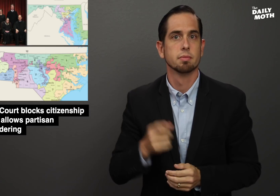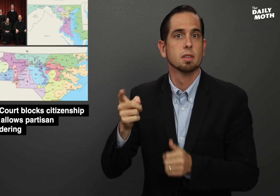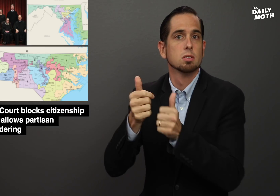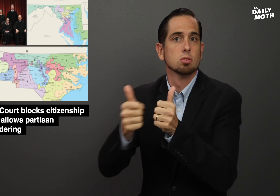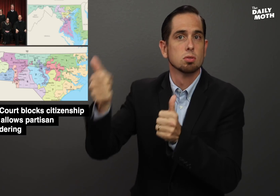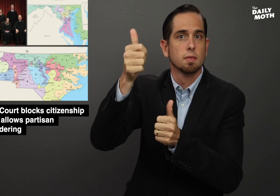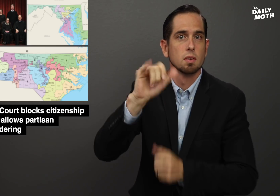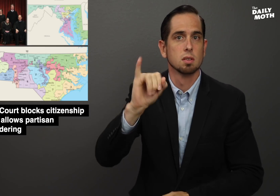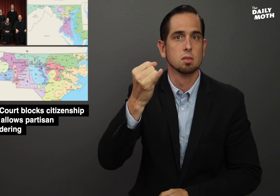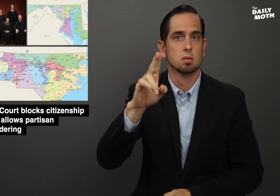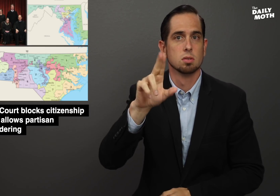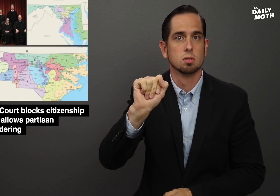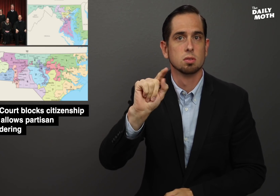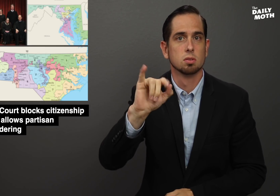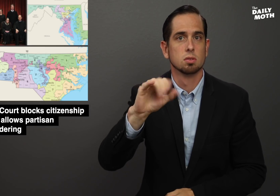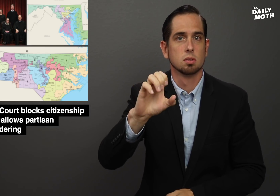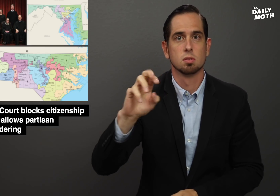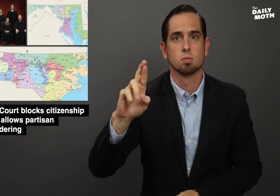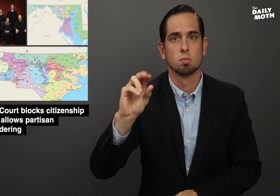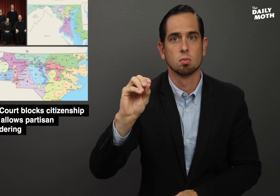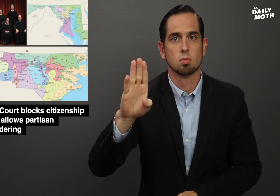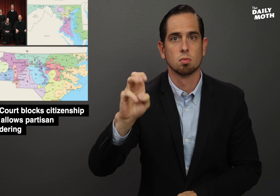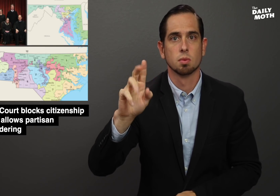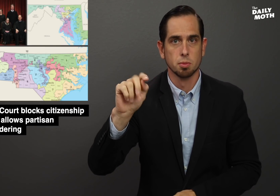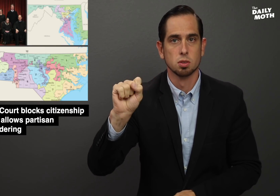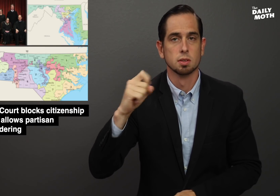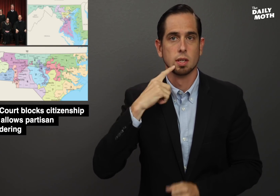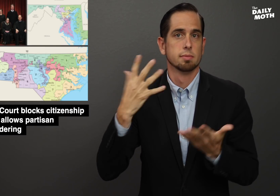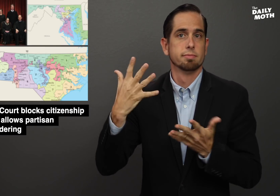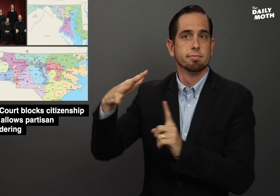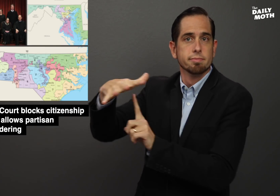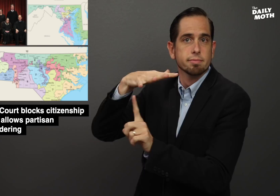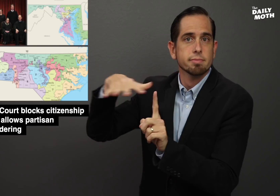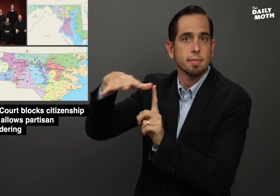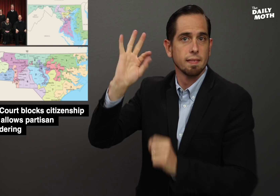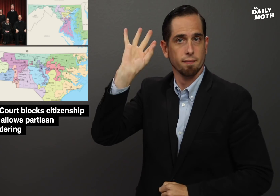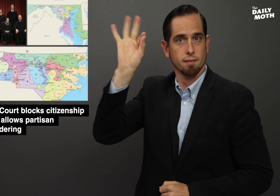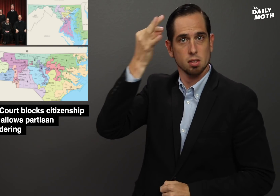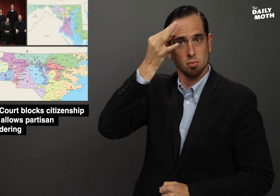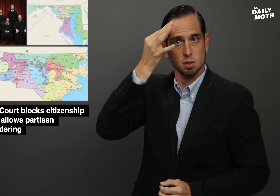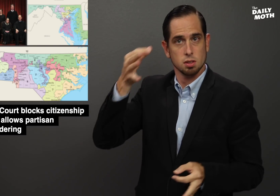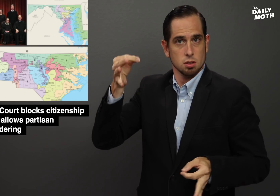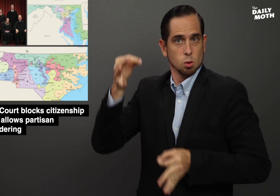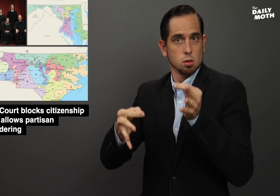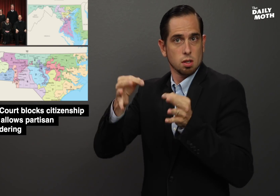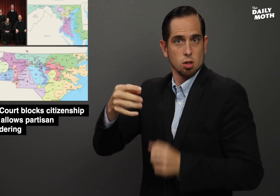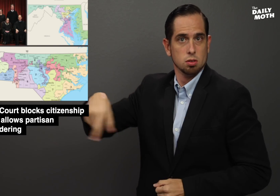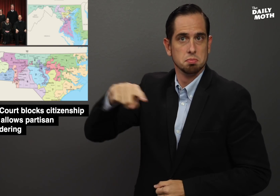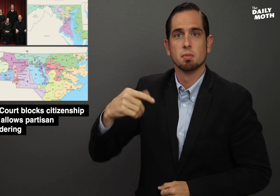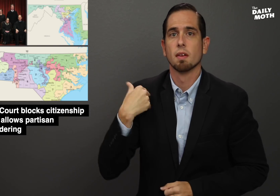Chief Justice Roberts said the federal judiciary has